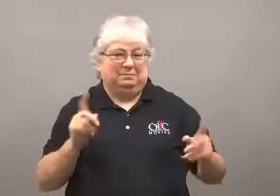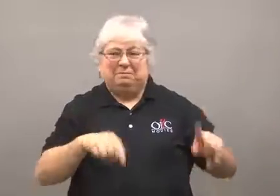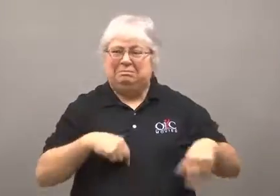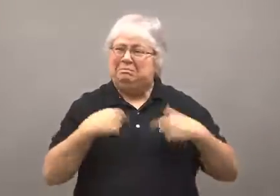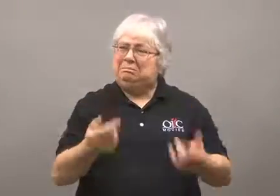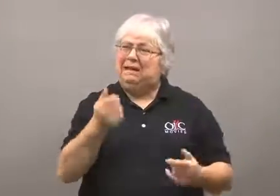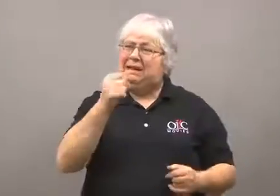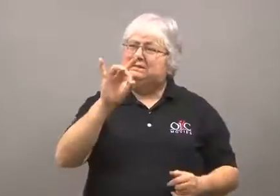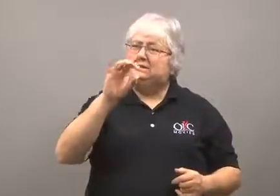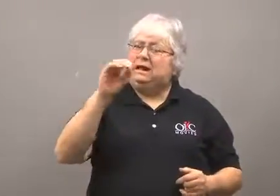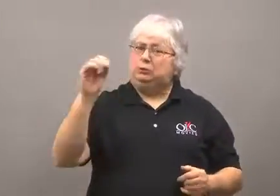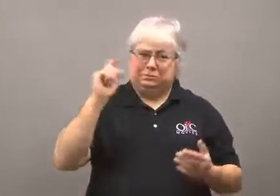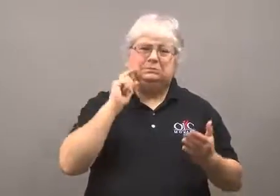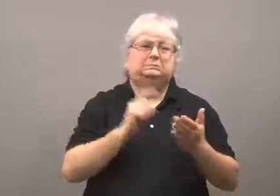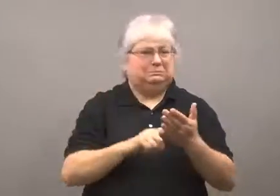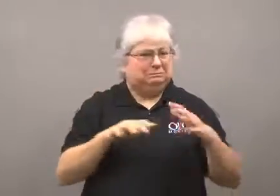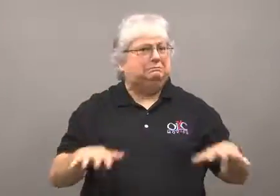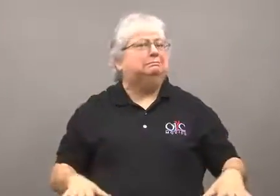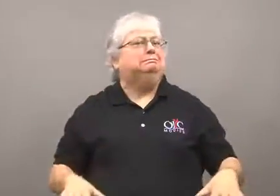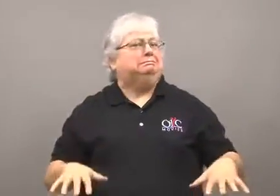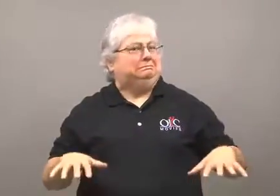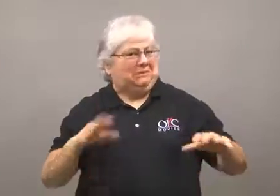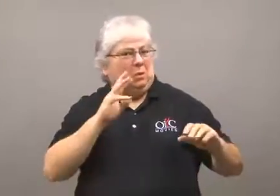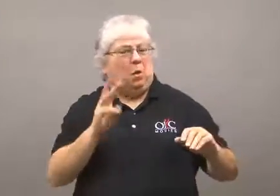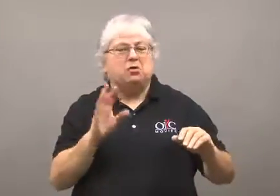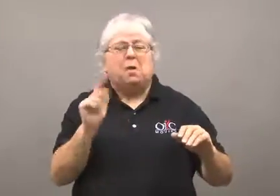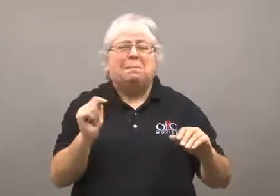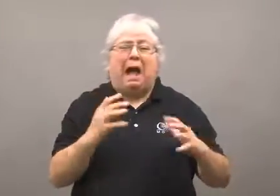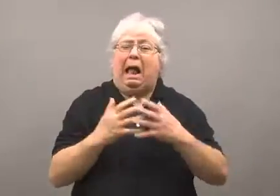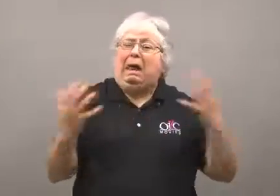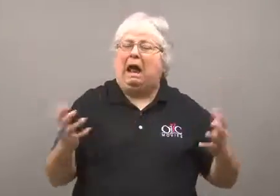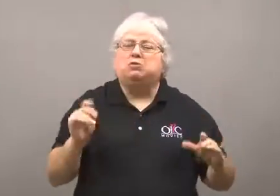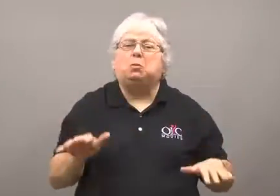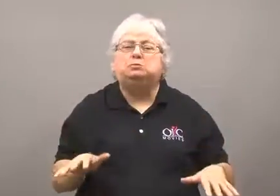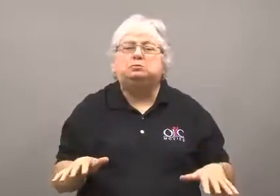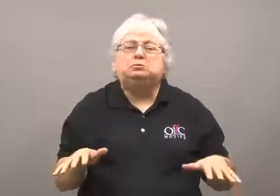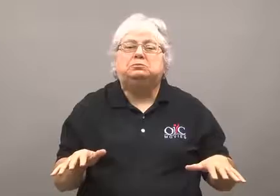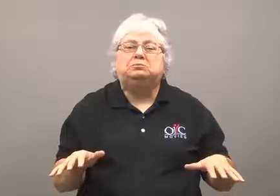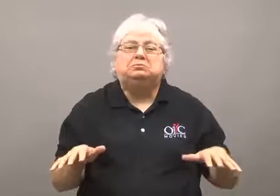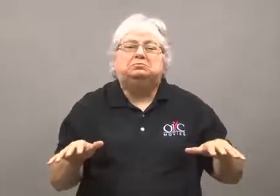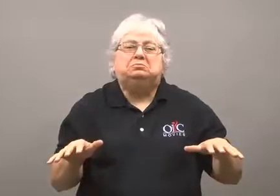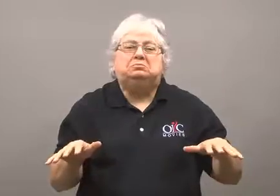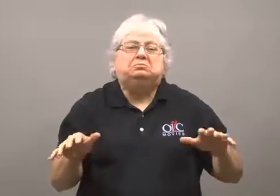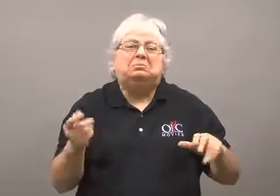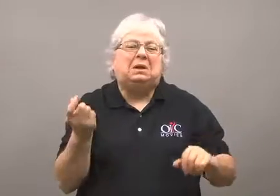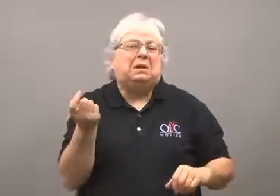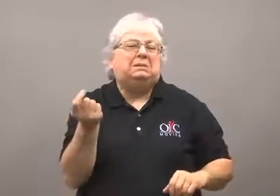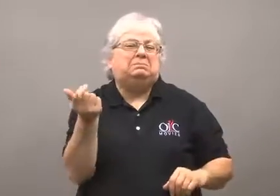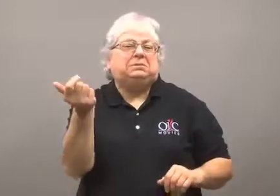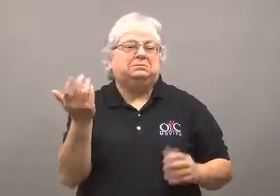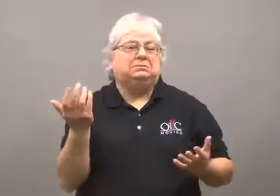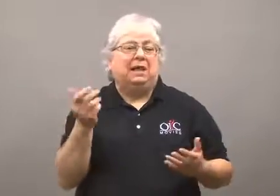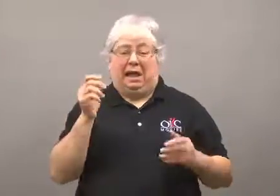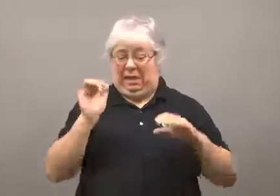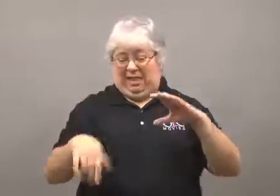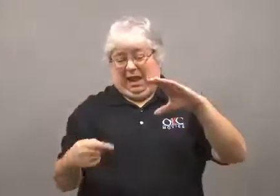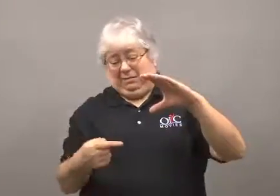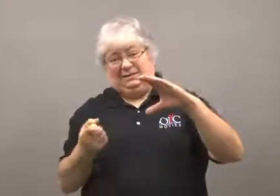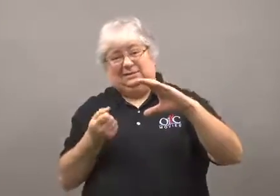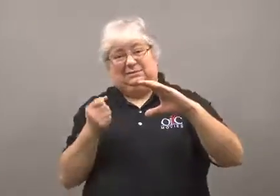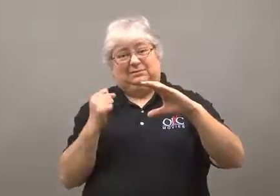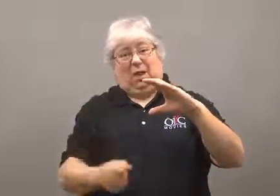A small rise in sea levels has been noticed since the 1800's.